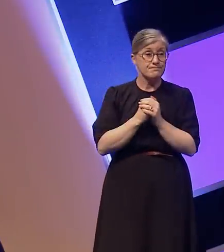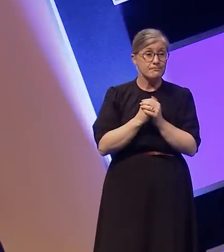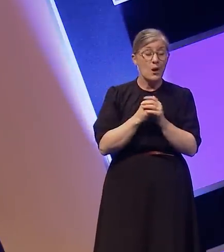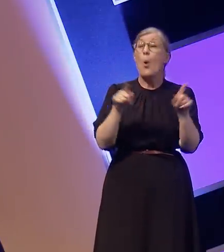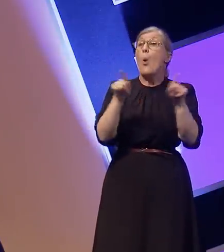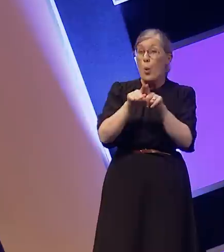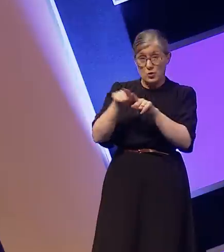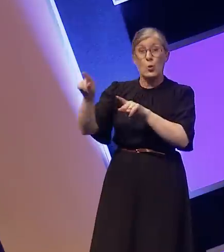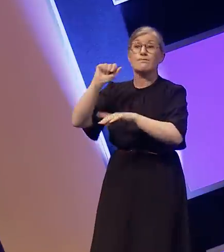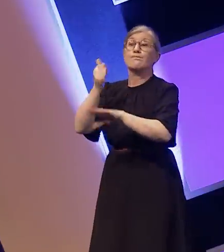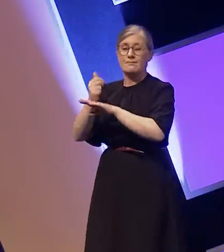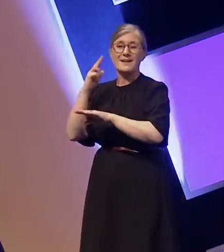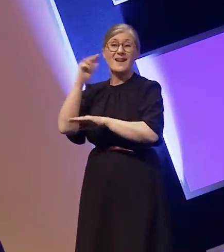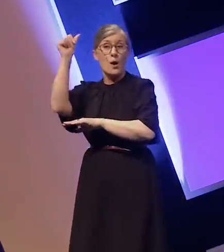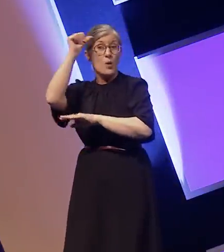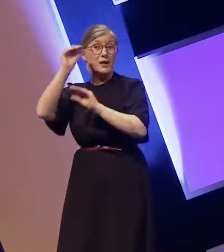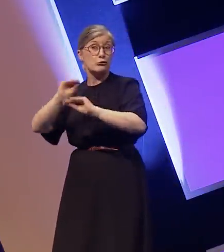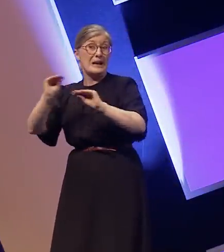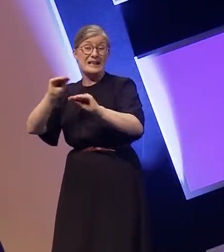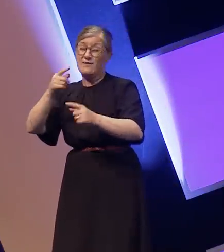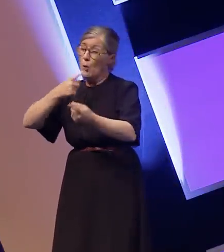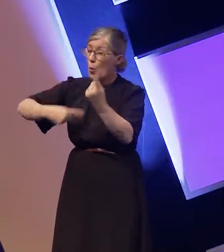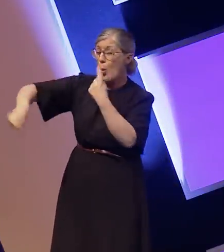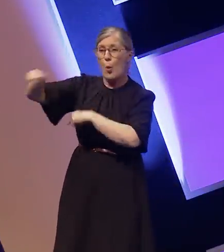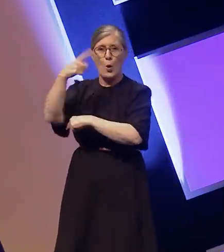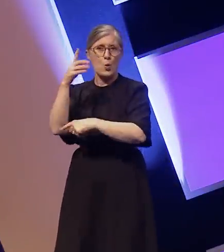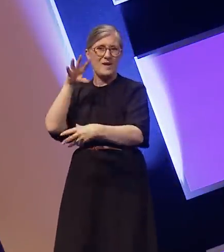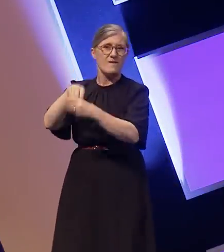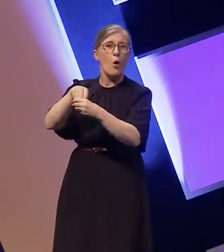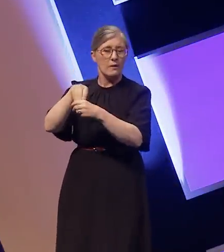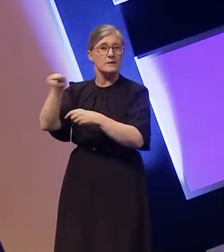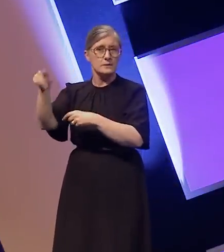up deaf awareness training for everybody on and behind the screen and brought in a